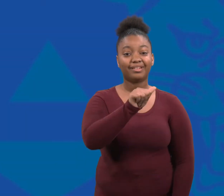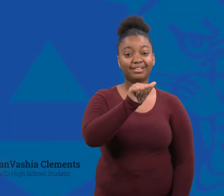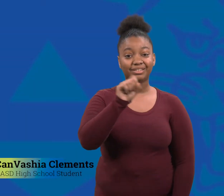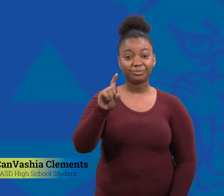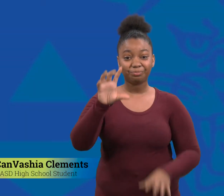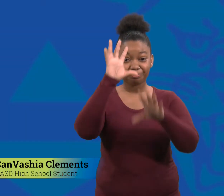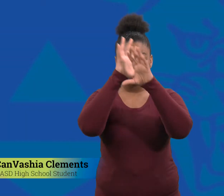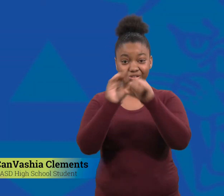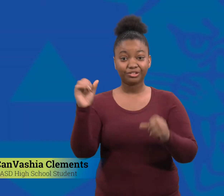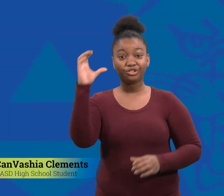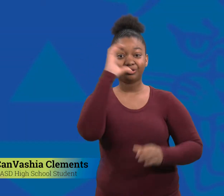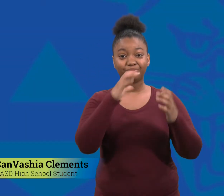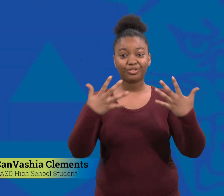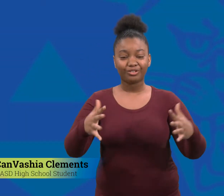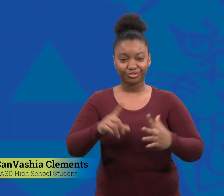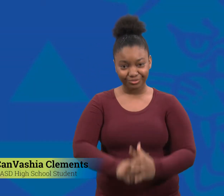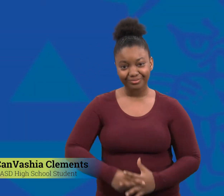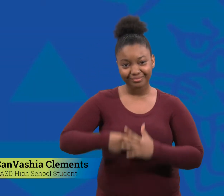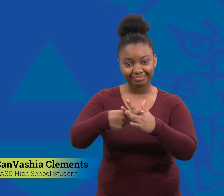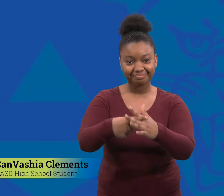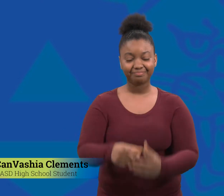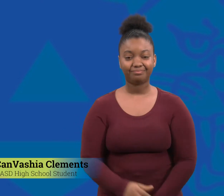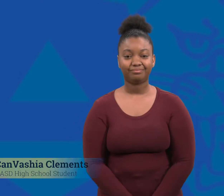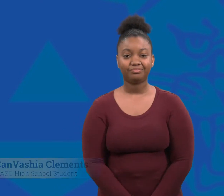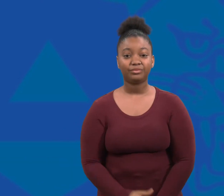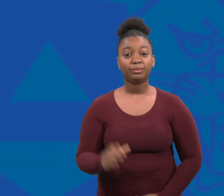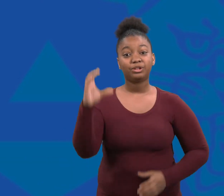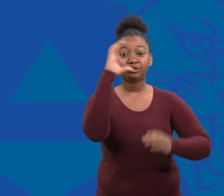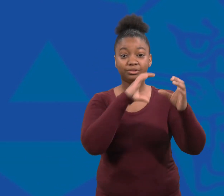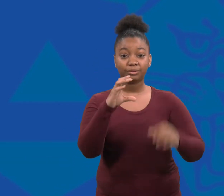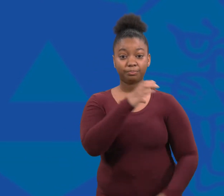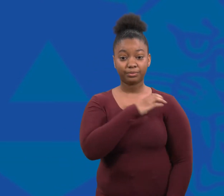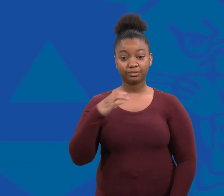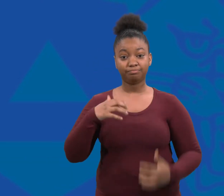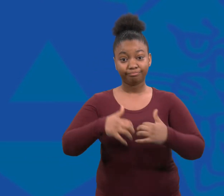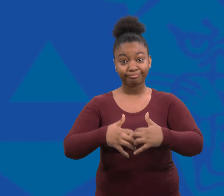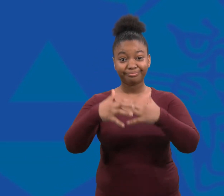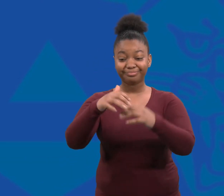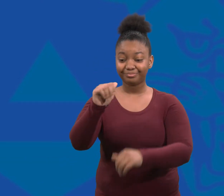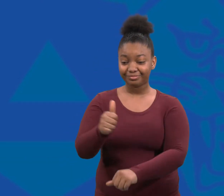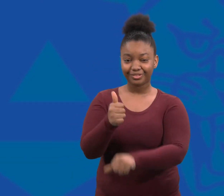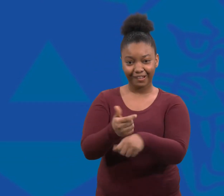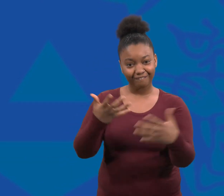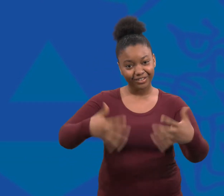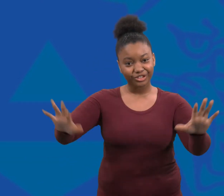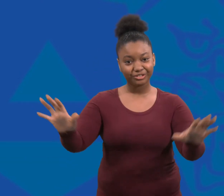The Atlanta Area School for the Deaf Superintendent search has begun and the search committee has been established.